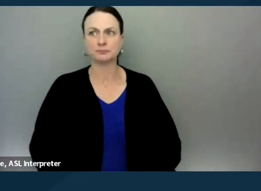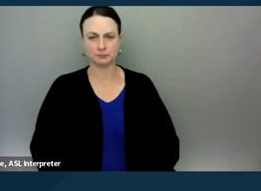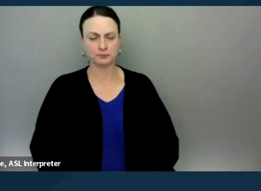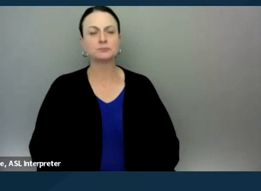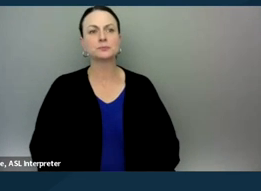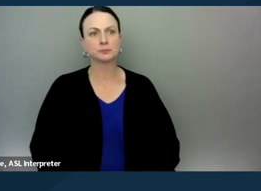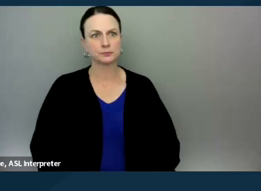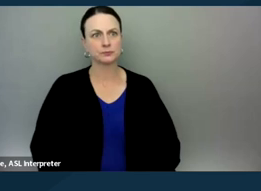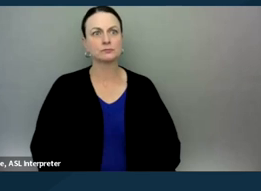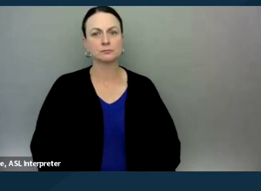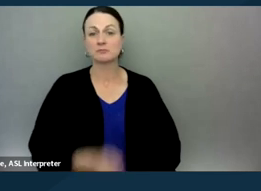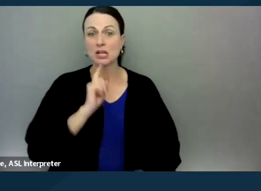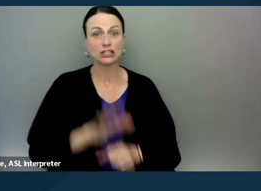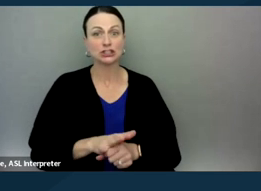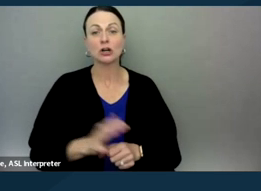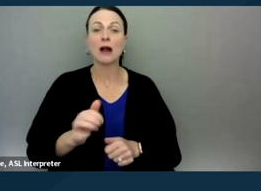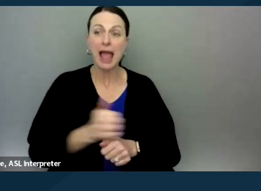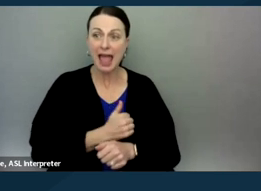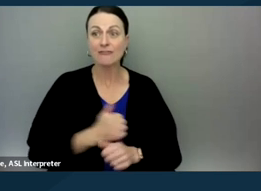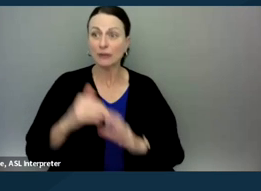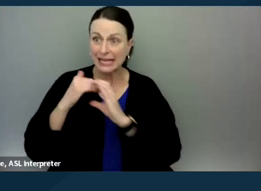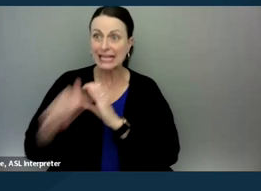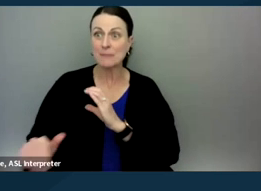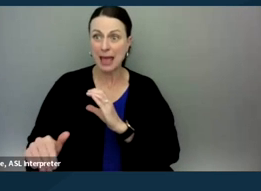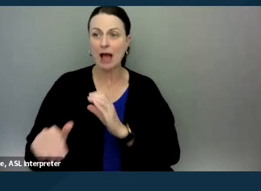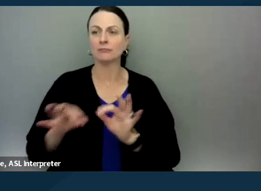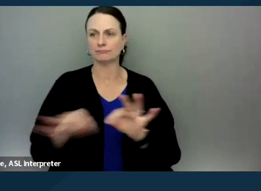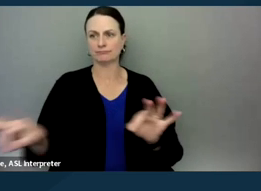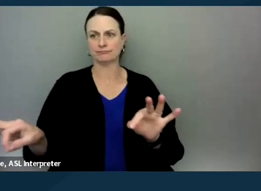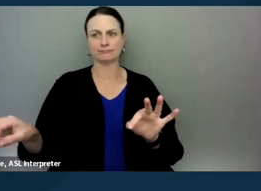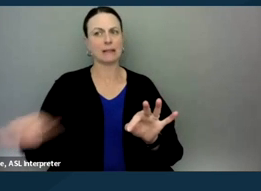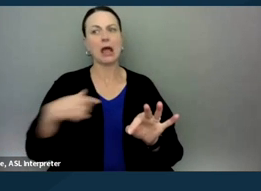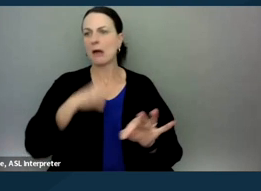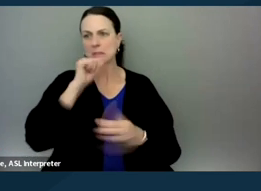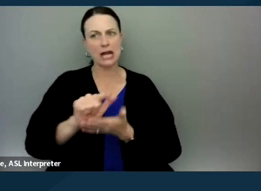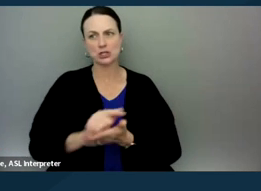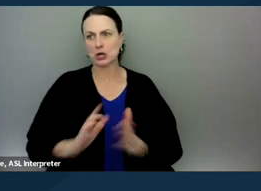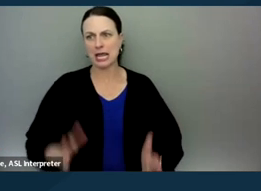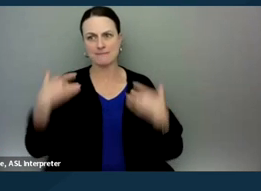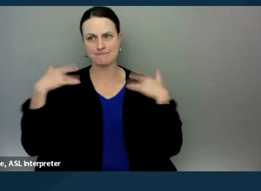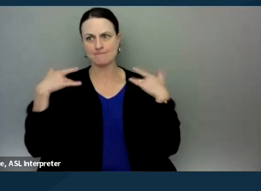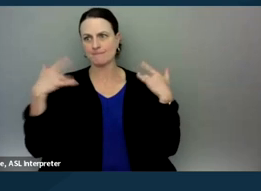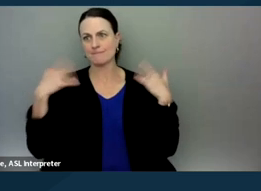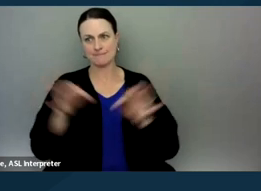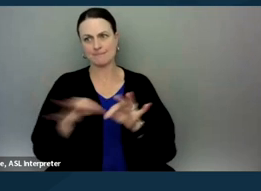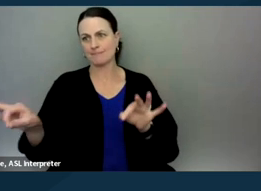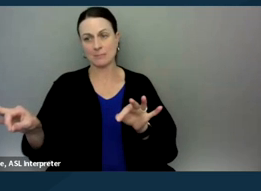Ensure that every email to the school district includes a written disclaimer. Often what might happen is that a parent emails